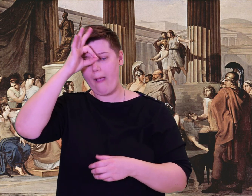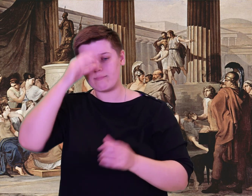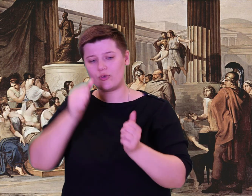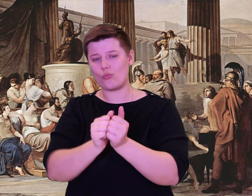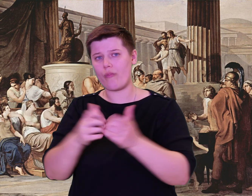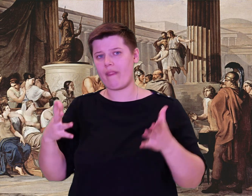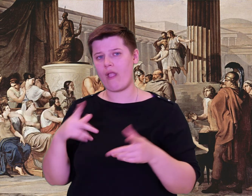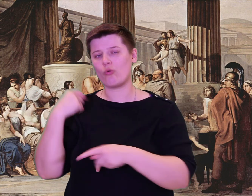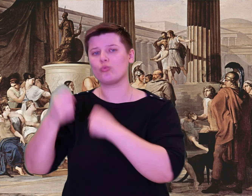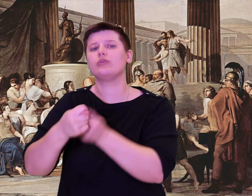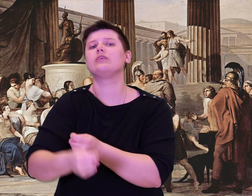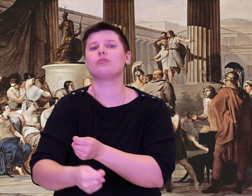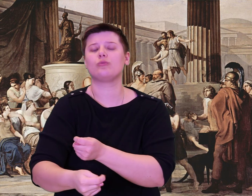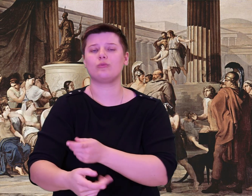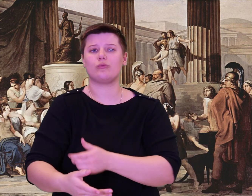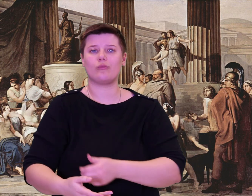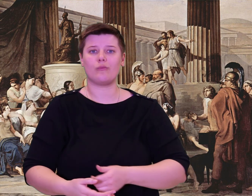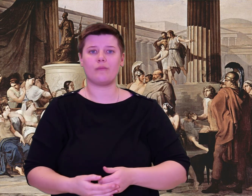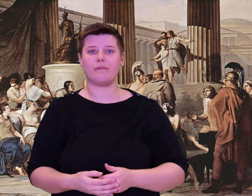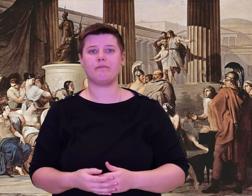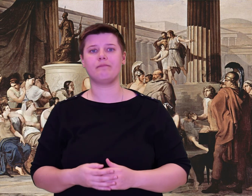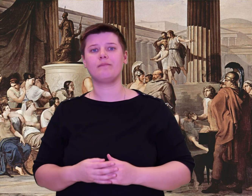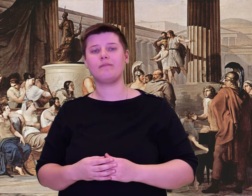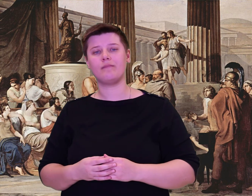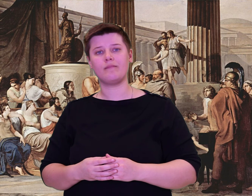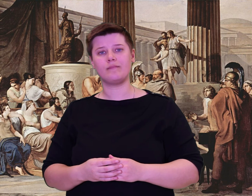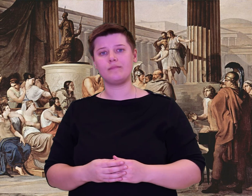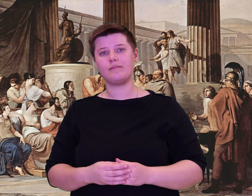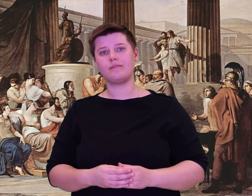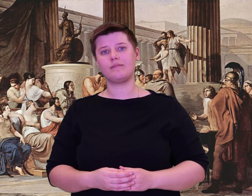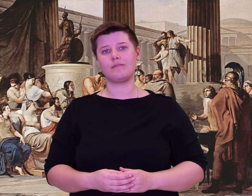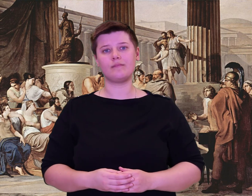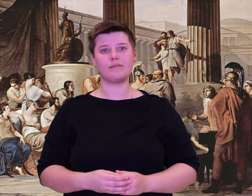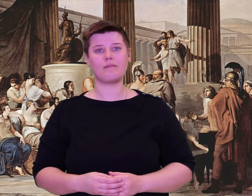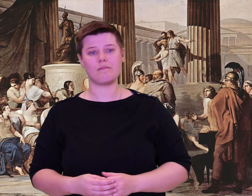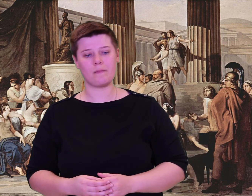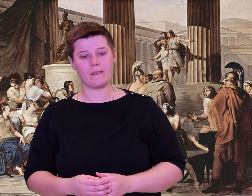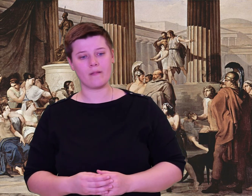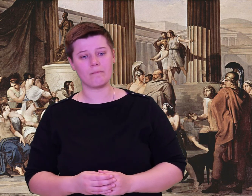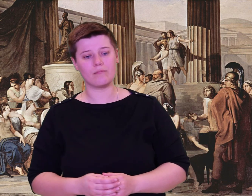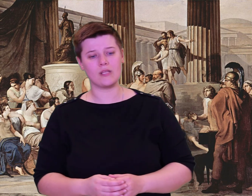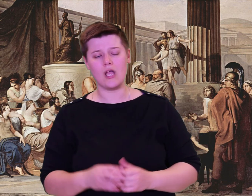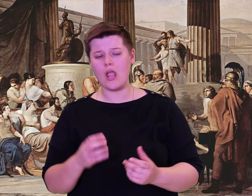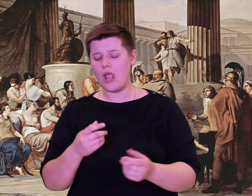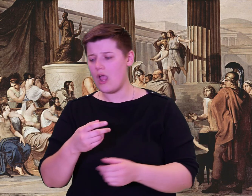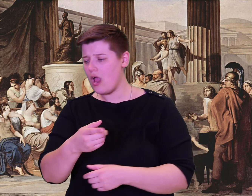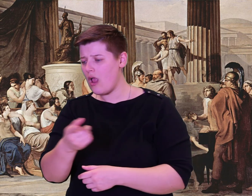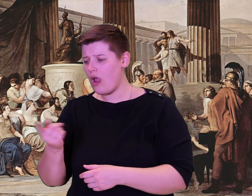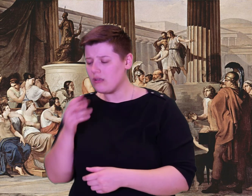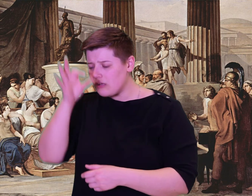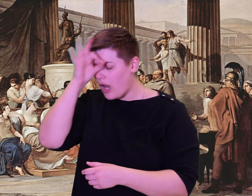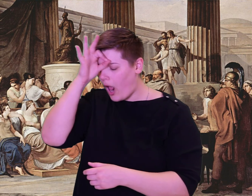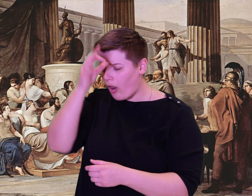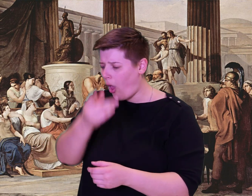I dragged them back in tears, forced them onboard the hollow ships, pushed them